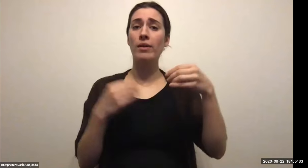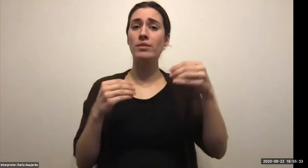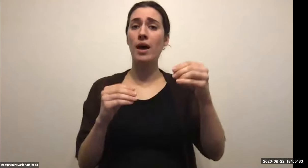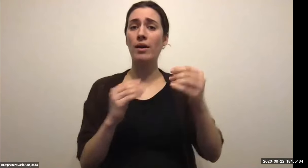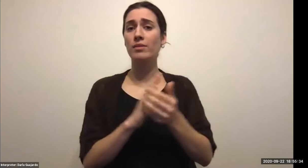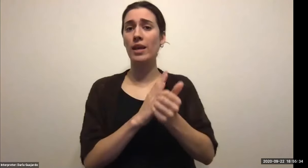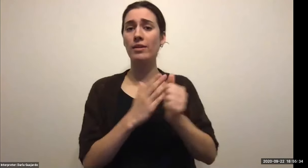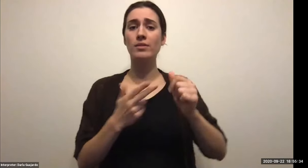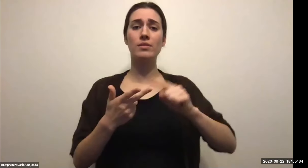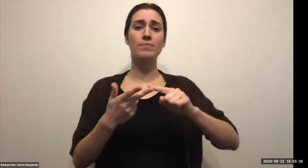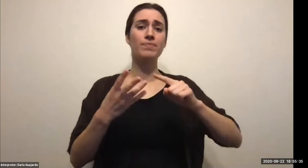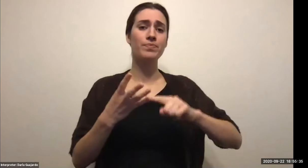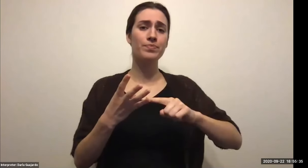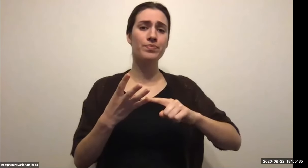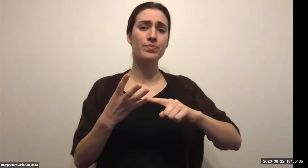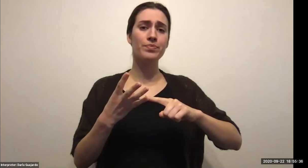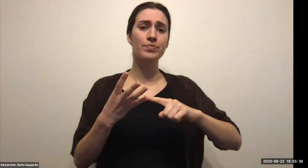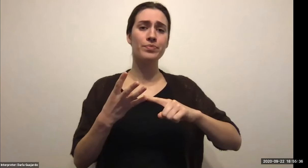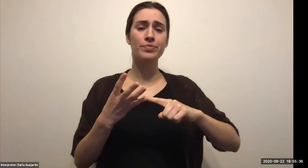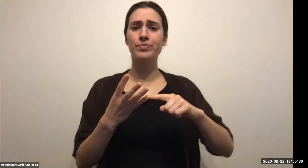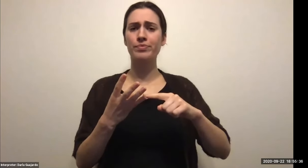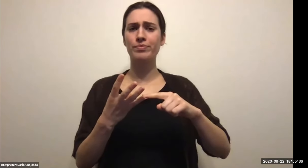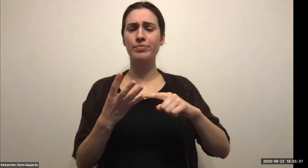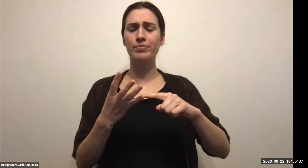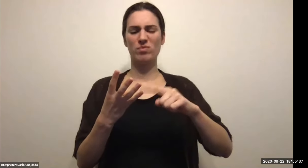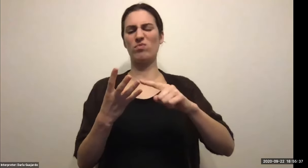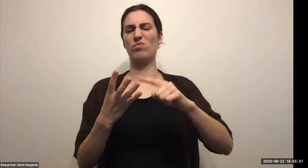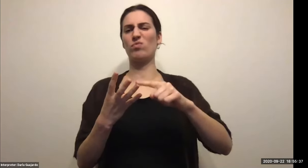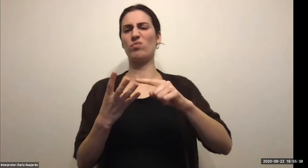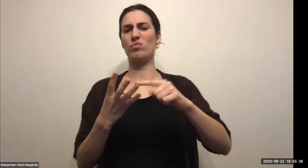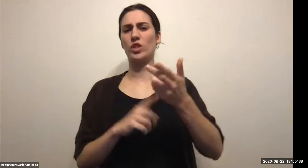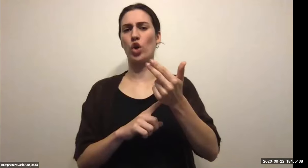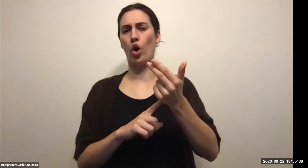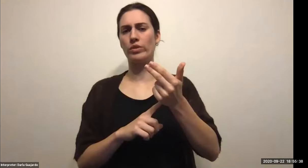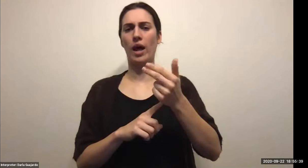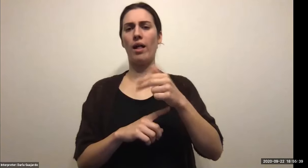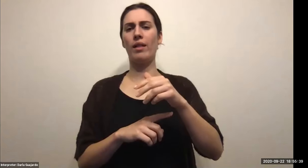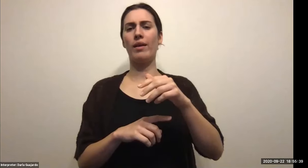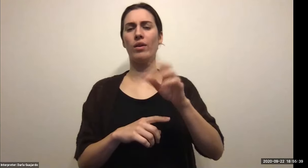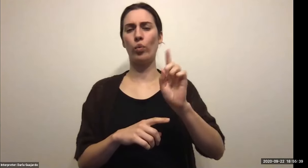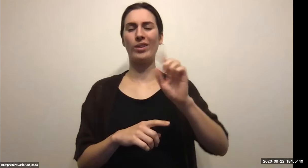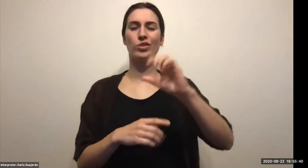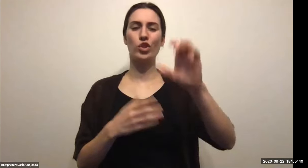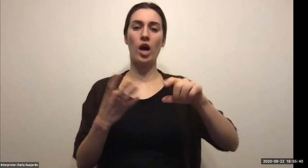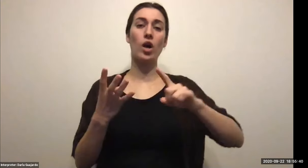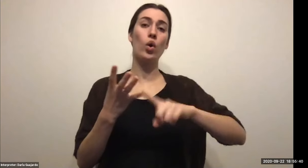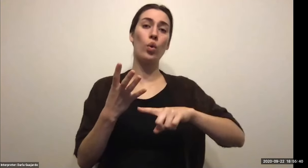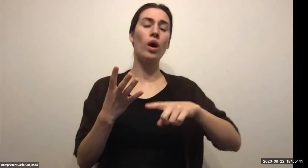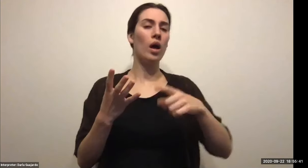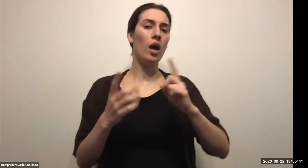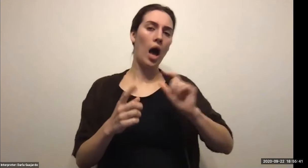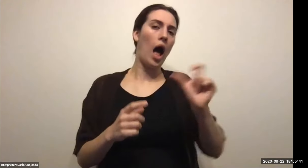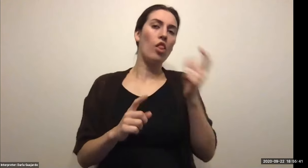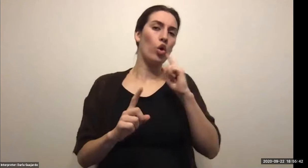Keith Wolling: Environment, you know, be, you know, being a freshman, as you finding your way and that's what that is first semester because we were on, we were on corners, when I was there. So you can imagine, week three, we're ready to